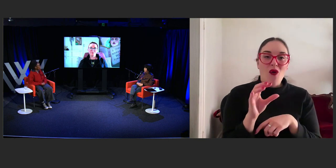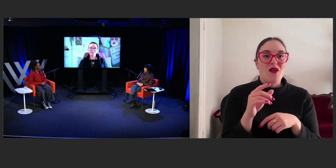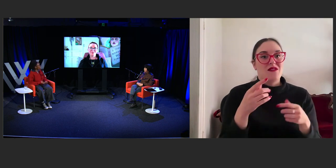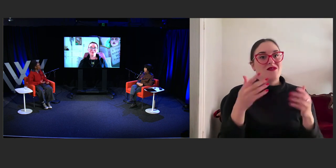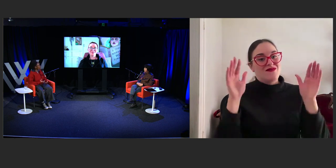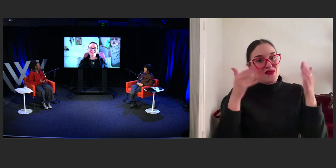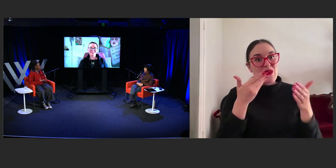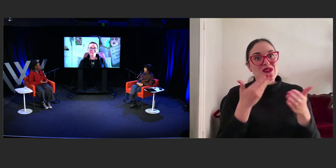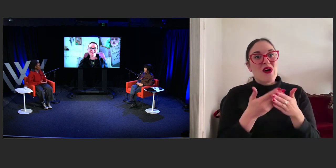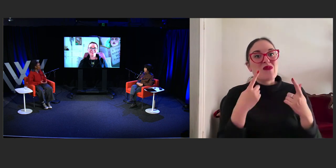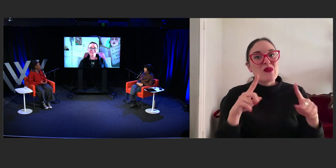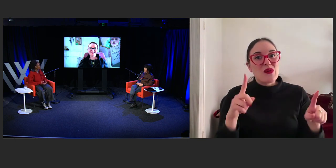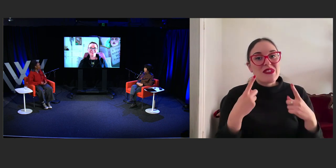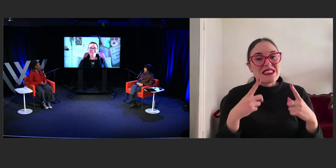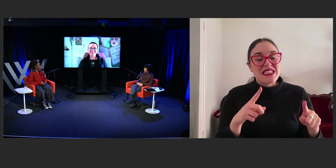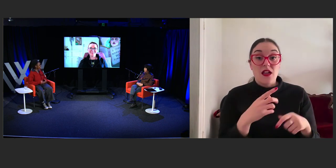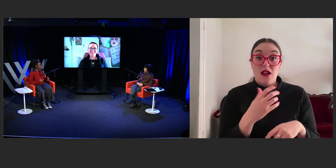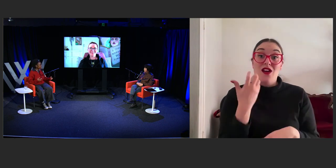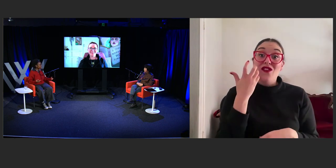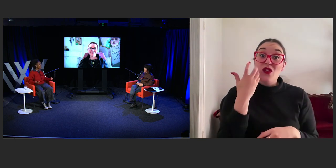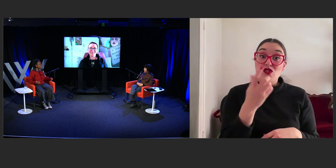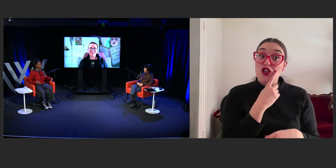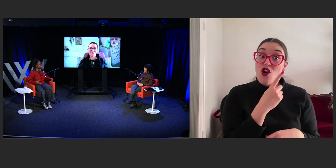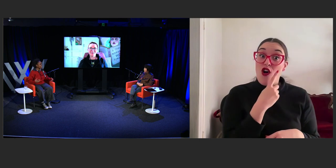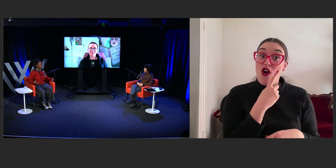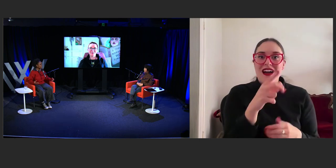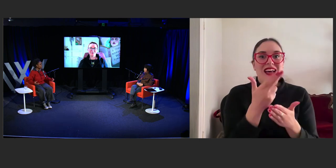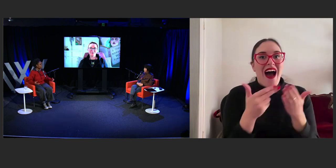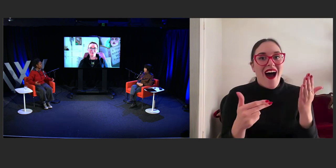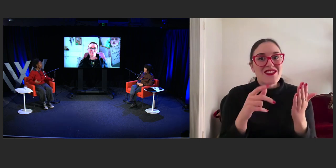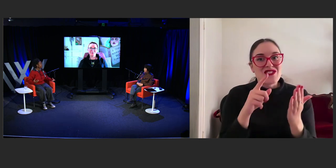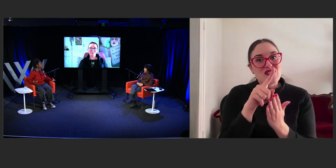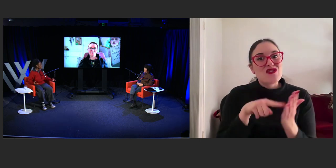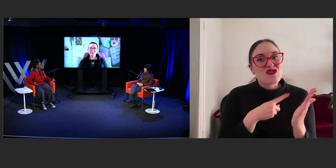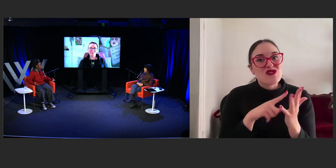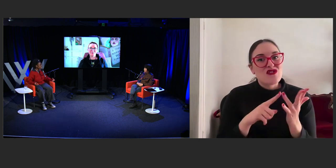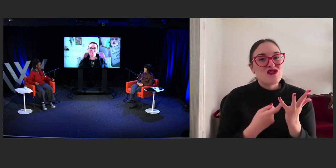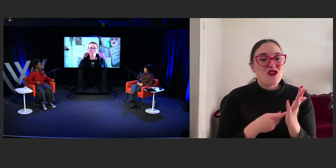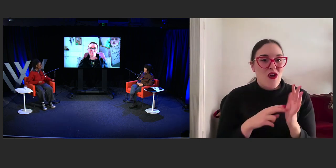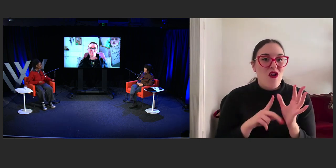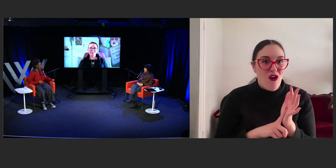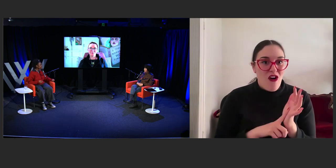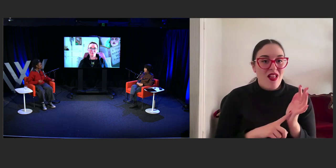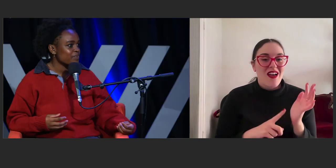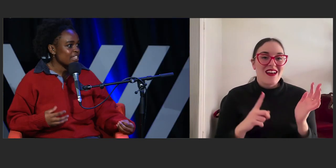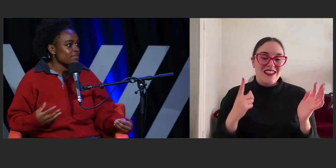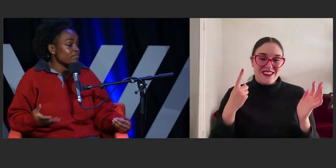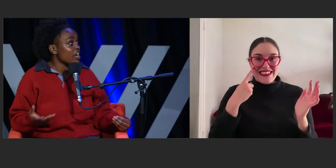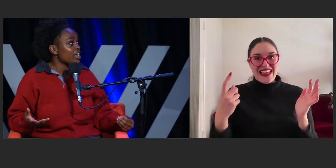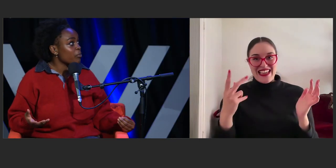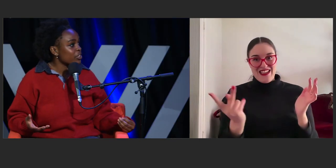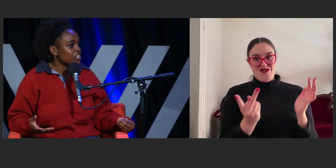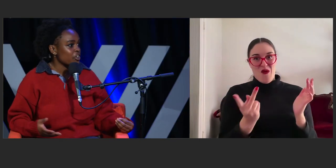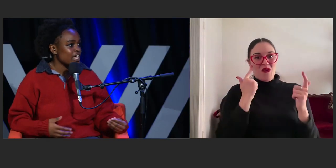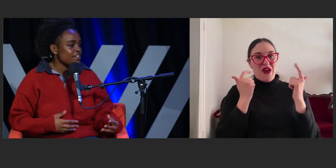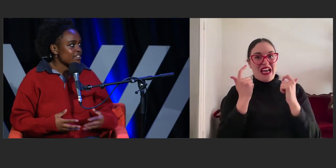kind of takes the form of an art journal. So, I can kind of see how creativity beyond writing is very important in your lives